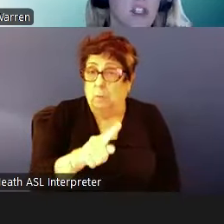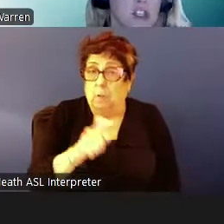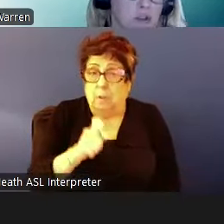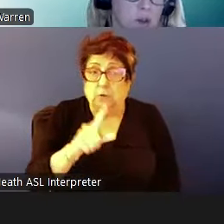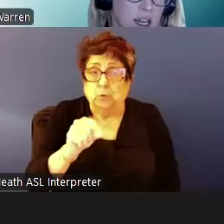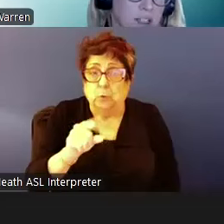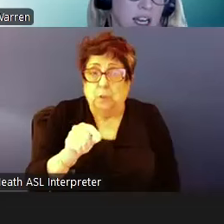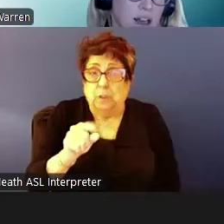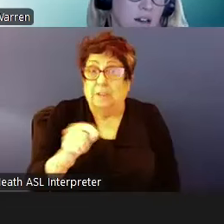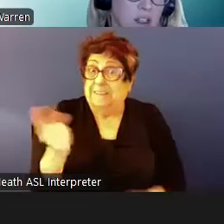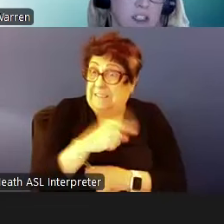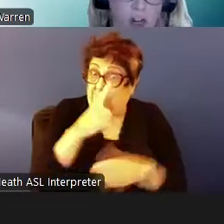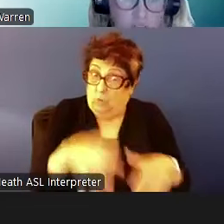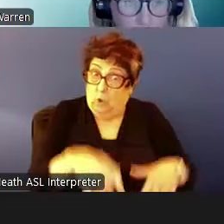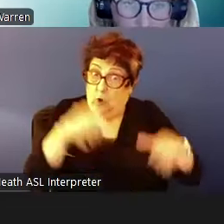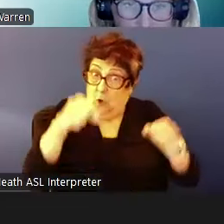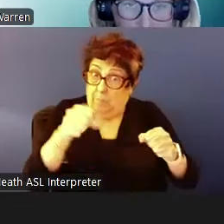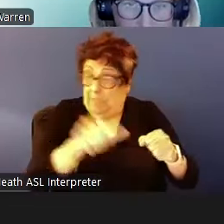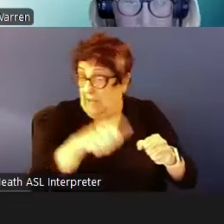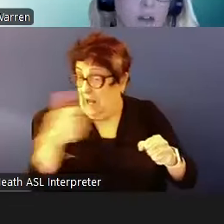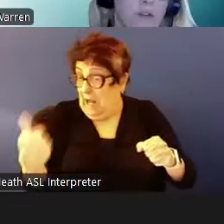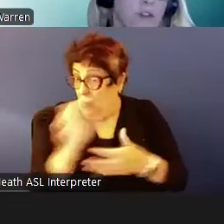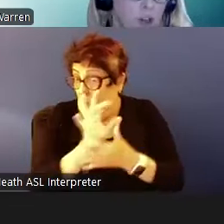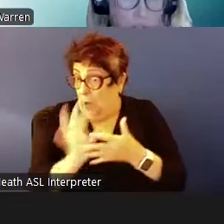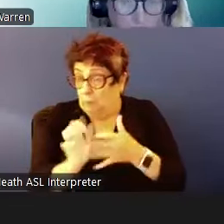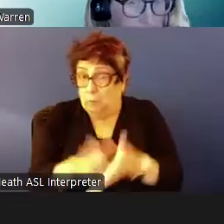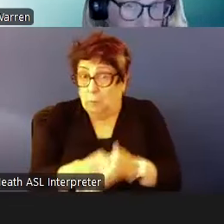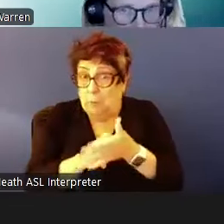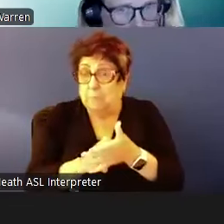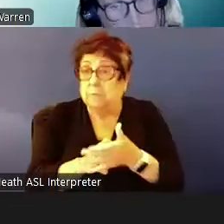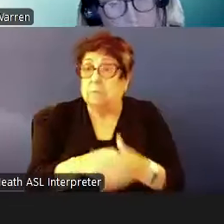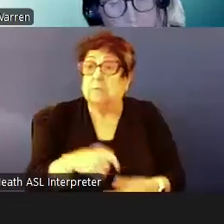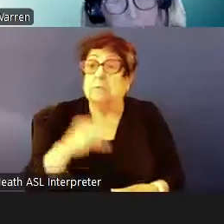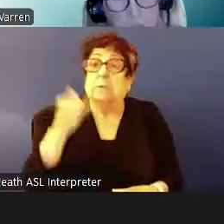choose to adopt any discretionary policies they can do it anytime.